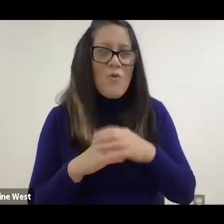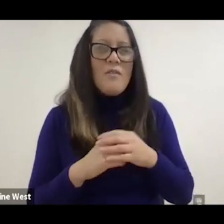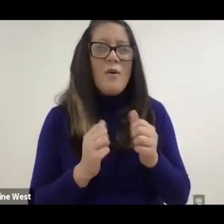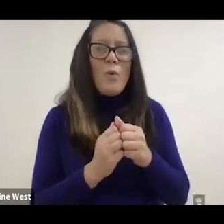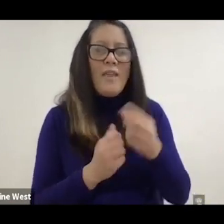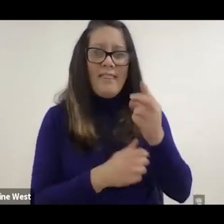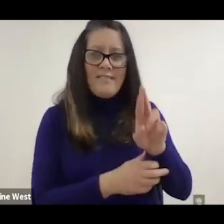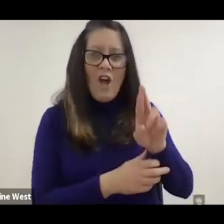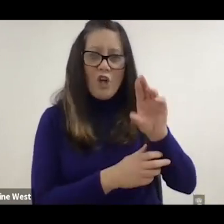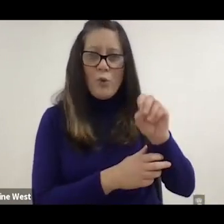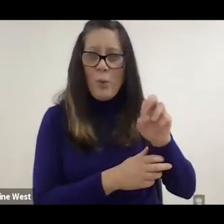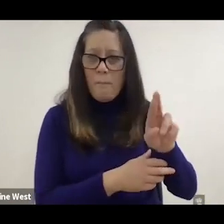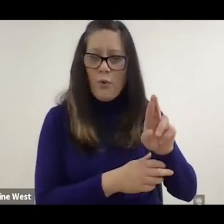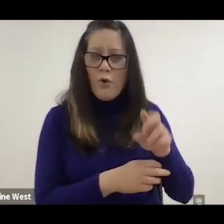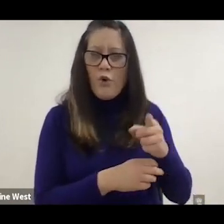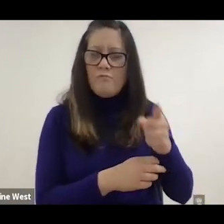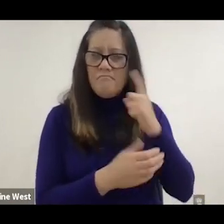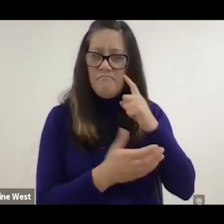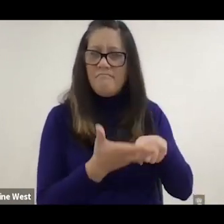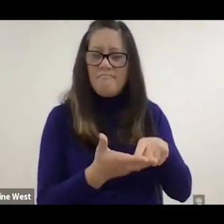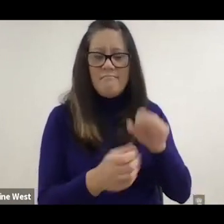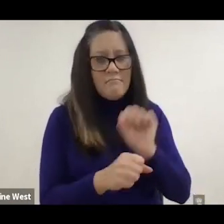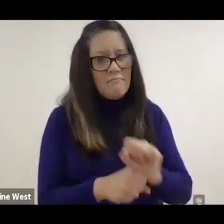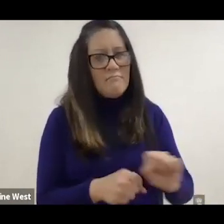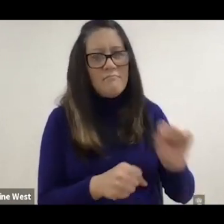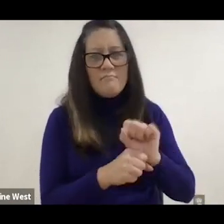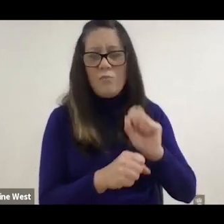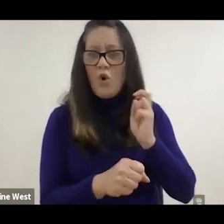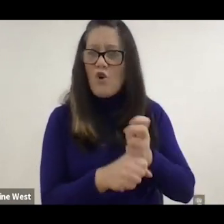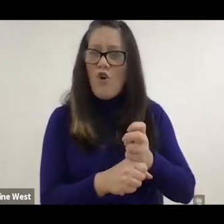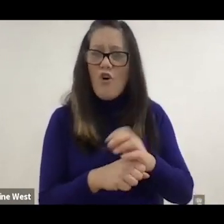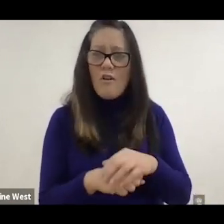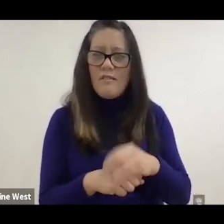as a person who really wanted to work hard at ensuring that this idea